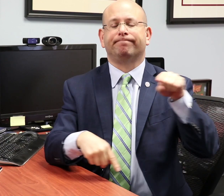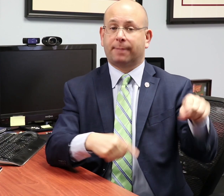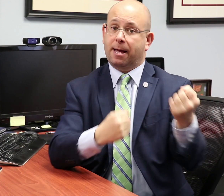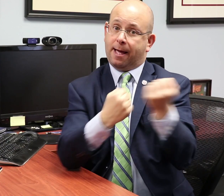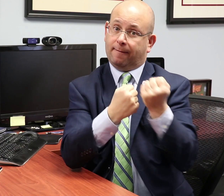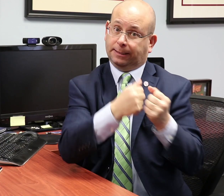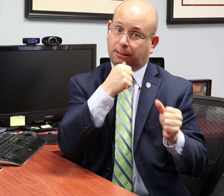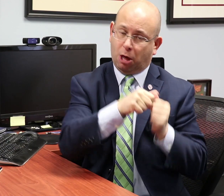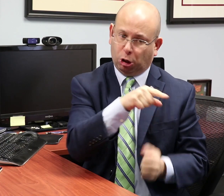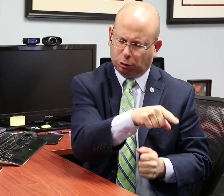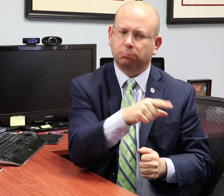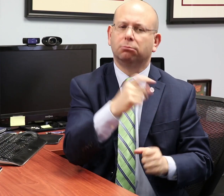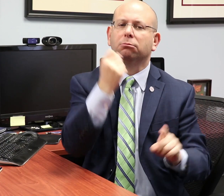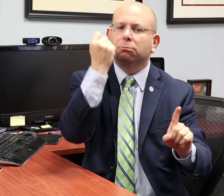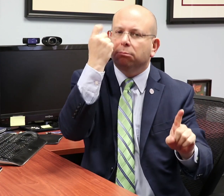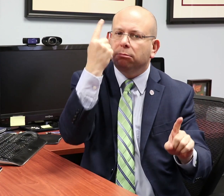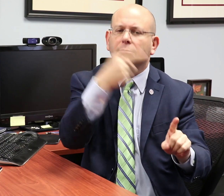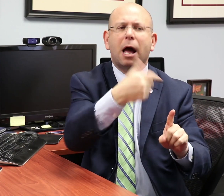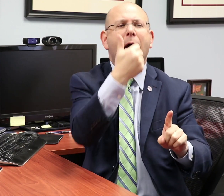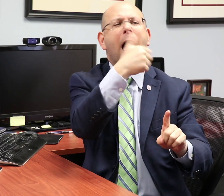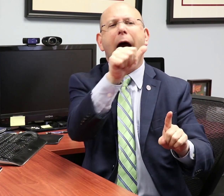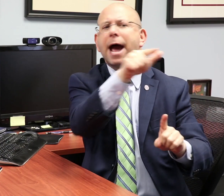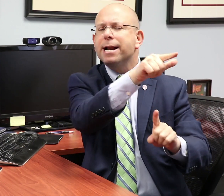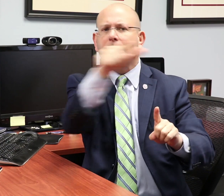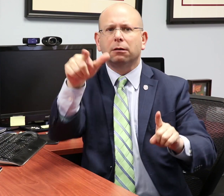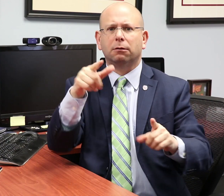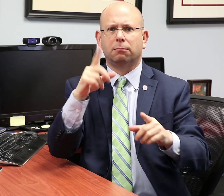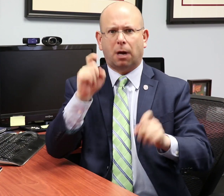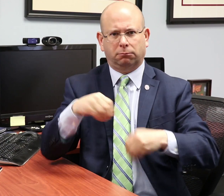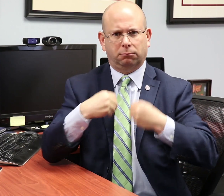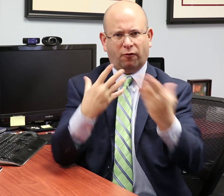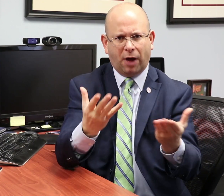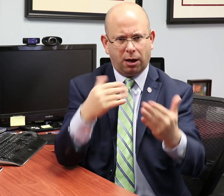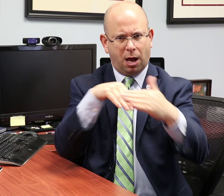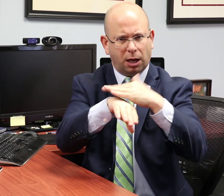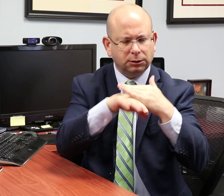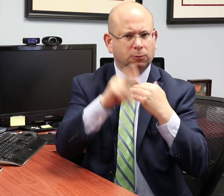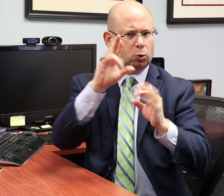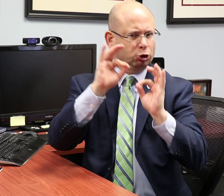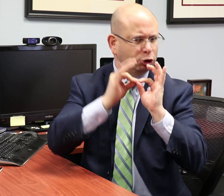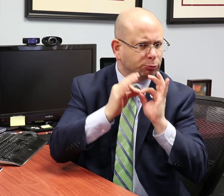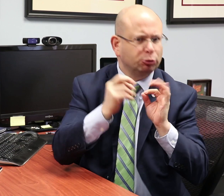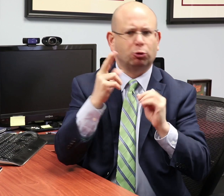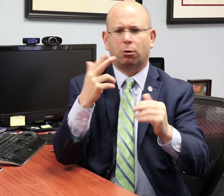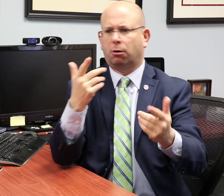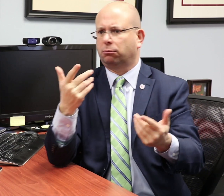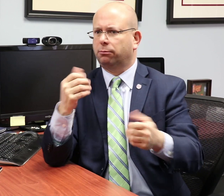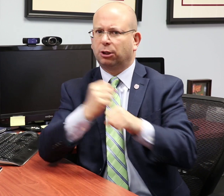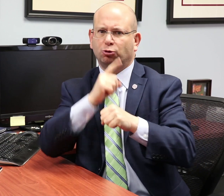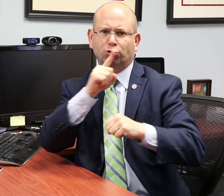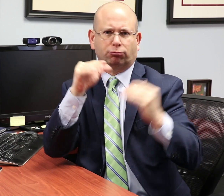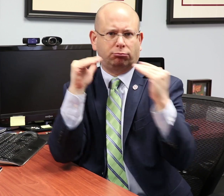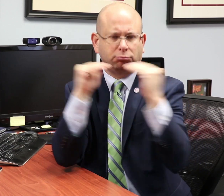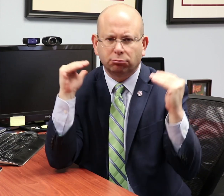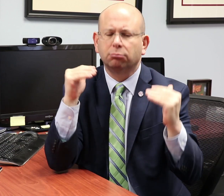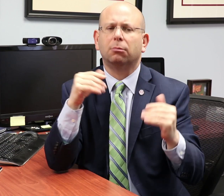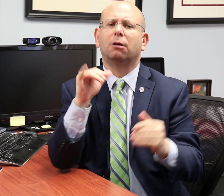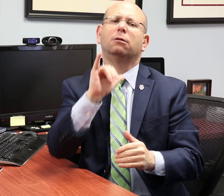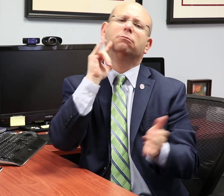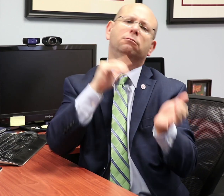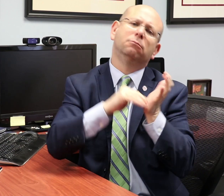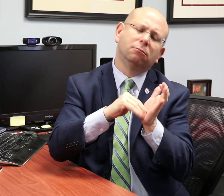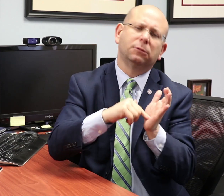Advocacy letters are for people to use to show businesses of their legal requirements including